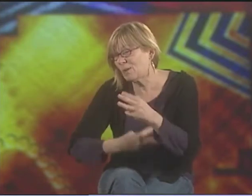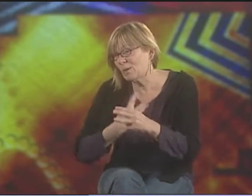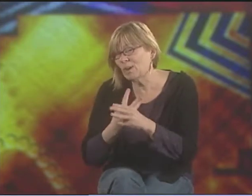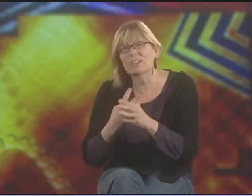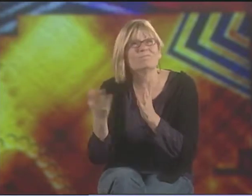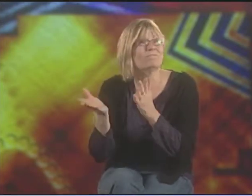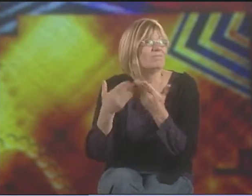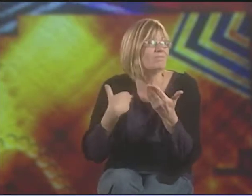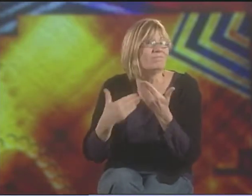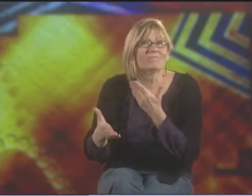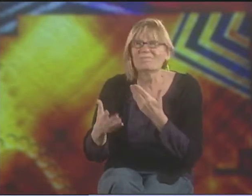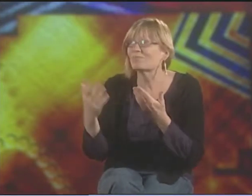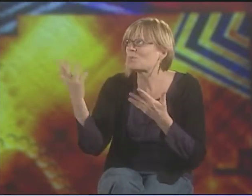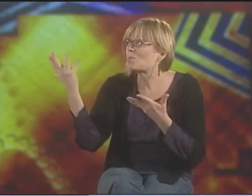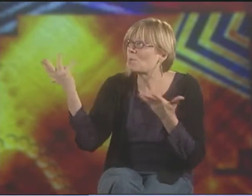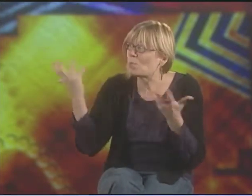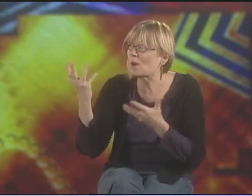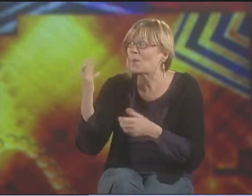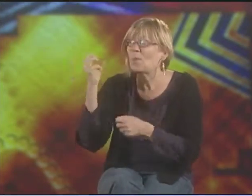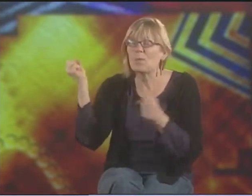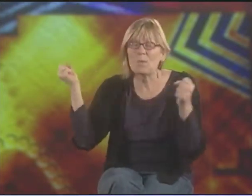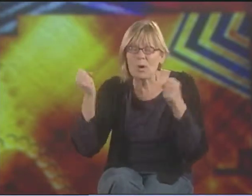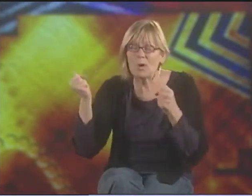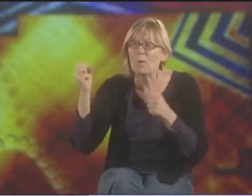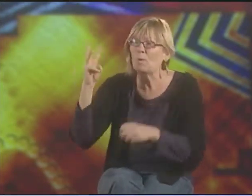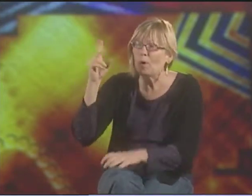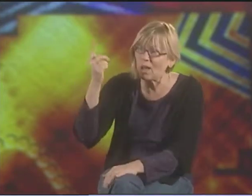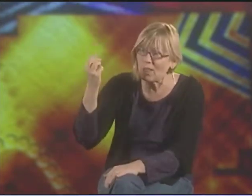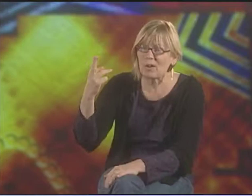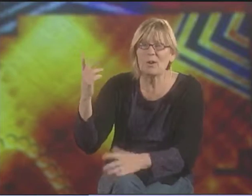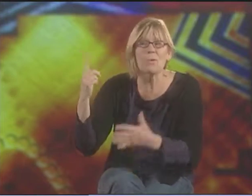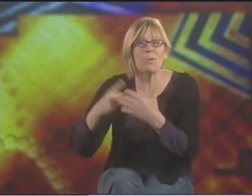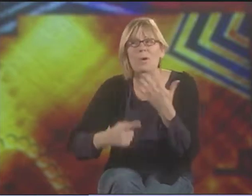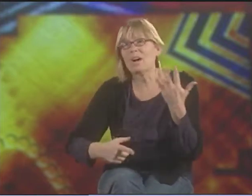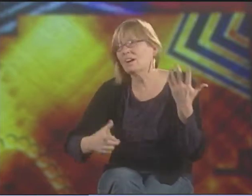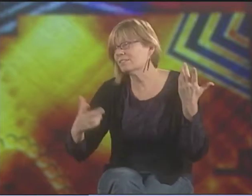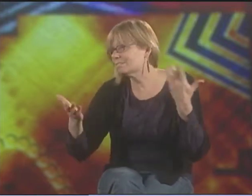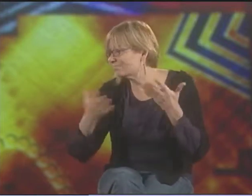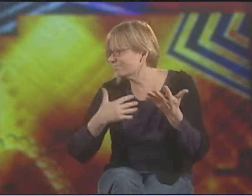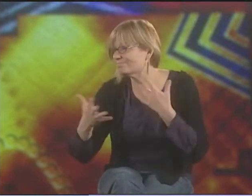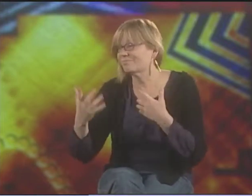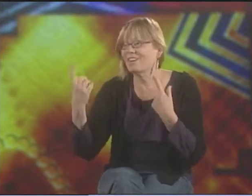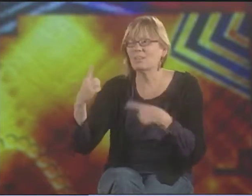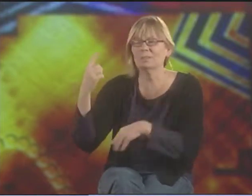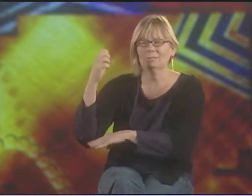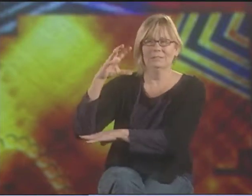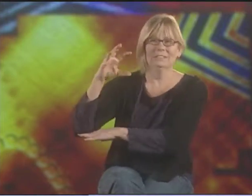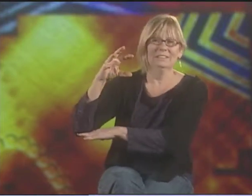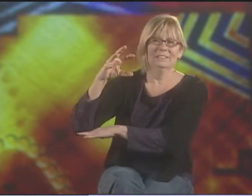ALONE IN THE WORLD. IT DOESN'T MATTER WHAT HAPPENS, HOW DIFFICULT IT IS, IF IT'S COLD WEATHER,